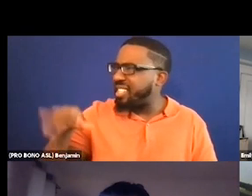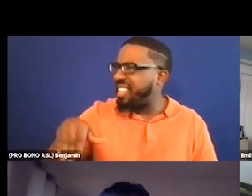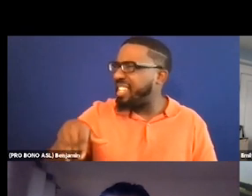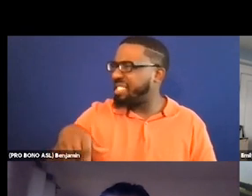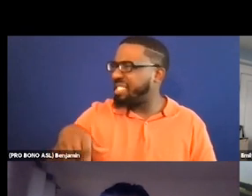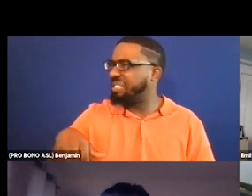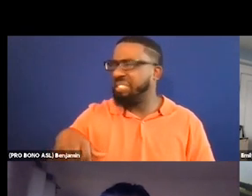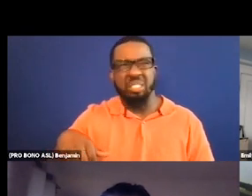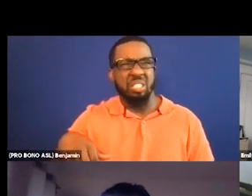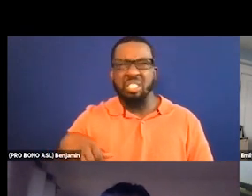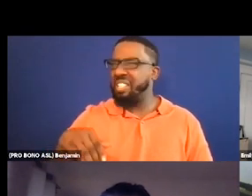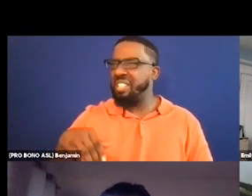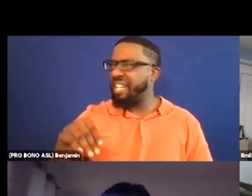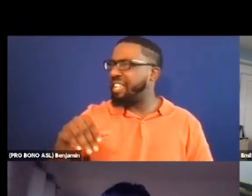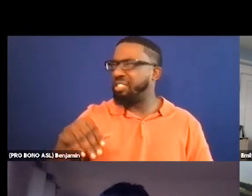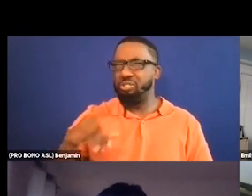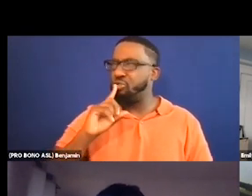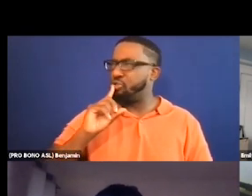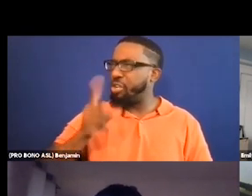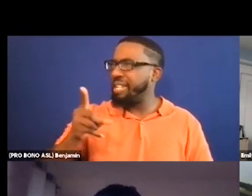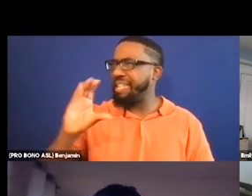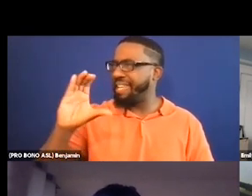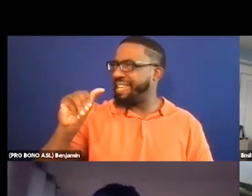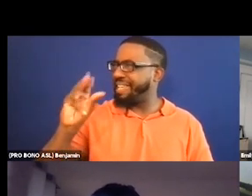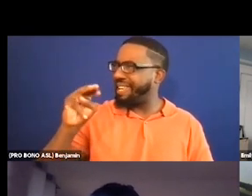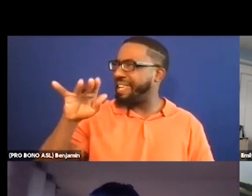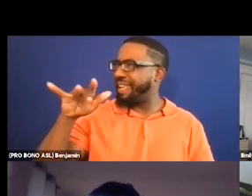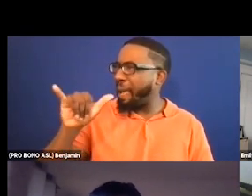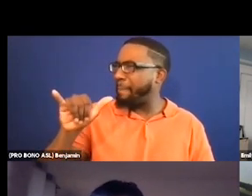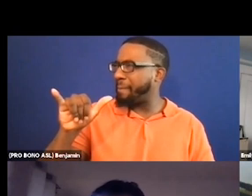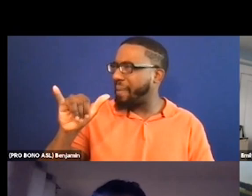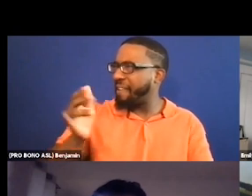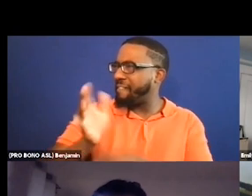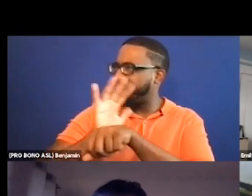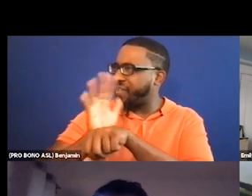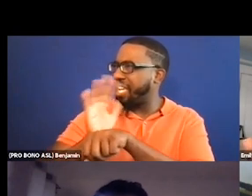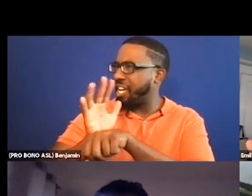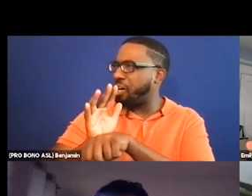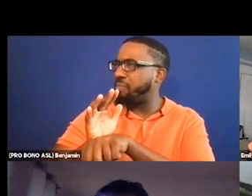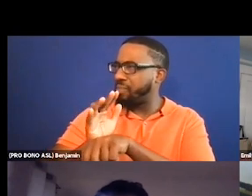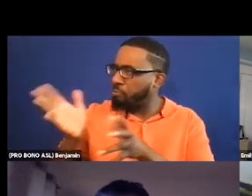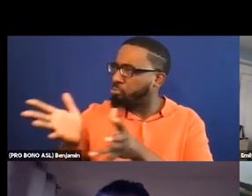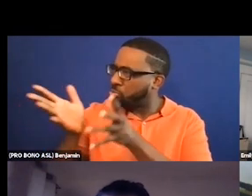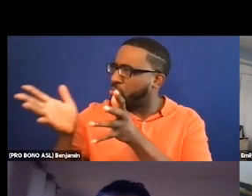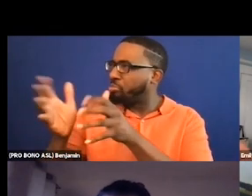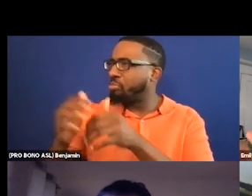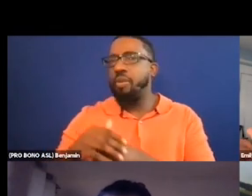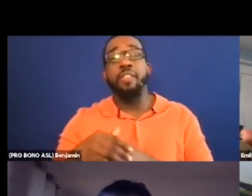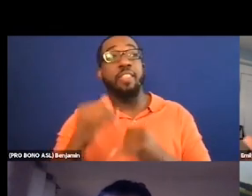and I said you need to play that up even further. And then the final version, the jurors were like well,